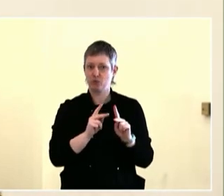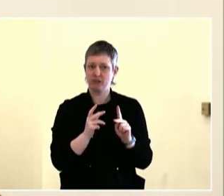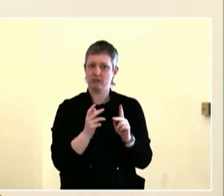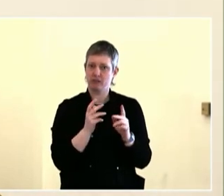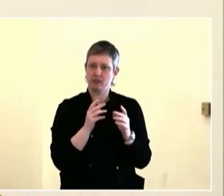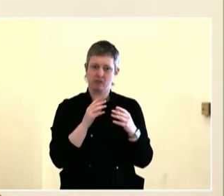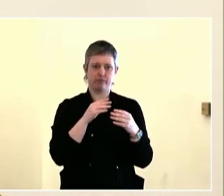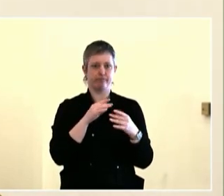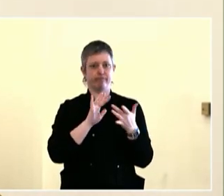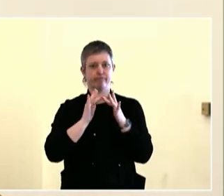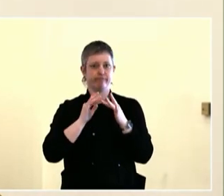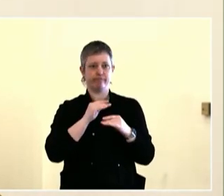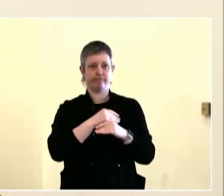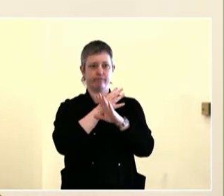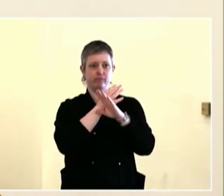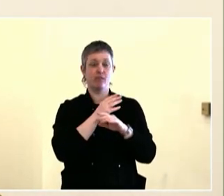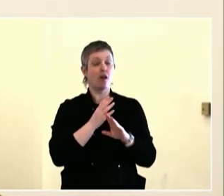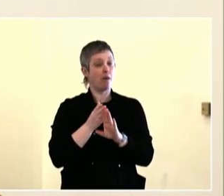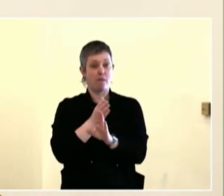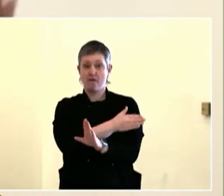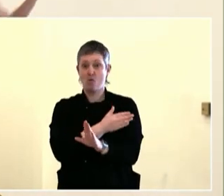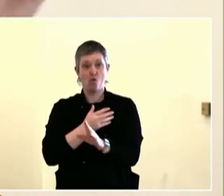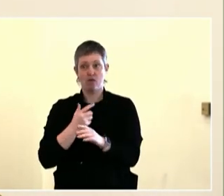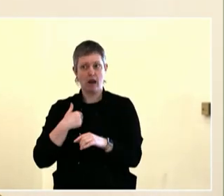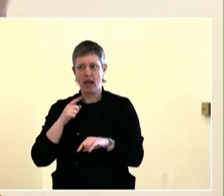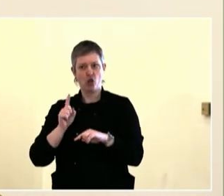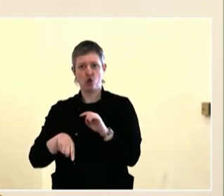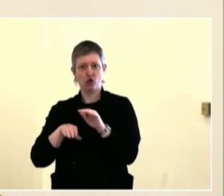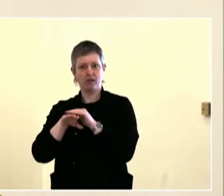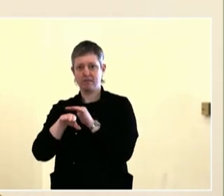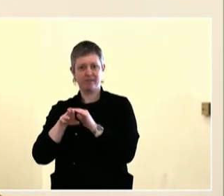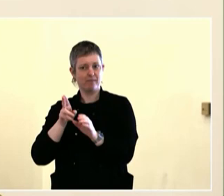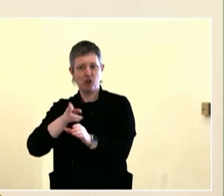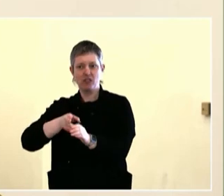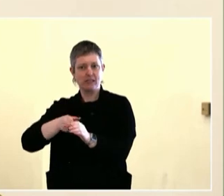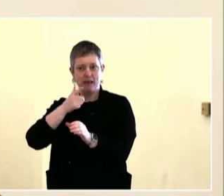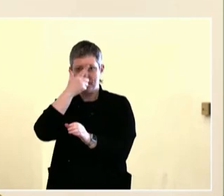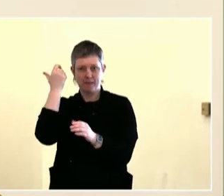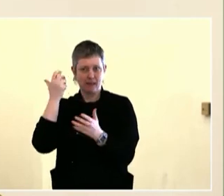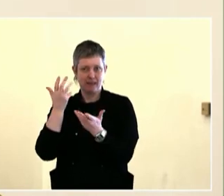being intentional to really build that into the process, because I feel it's a real opportunity but also could